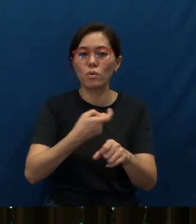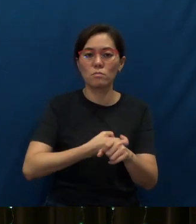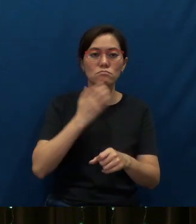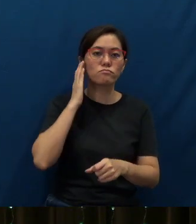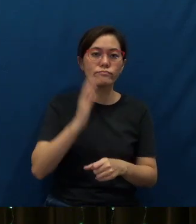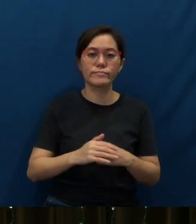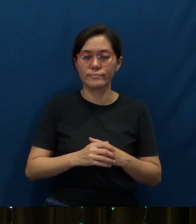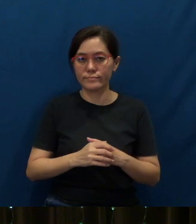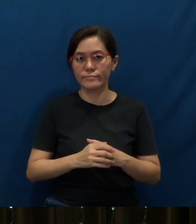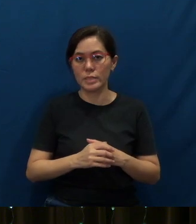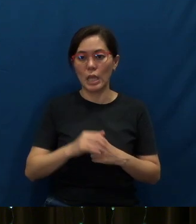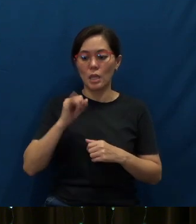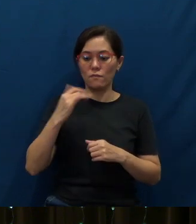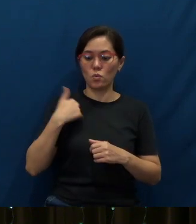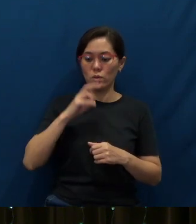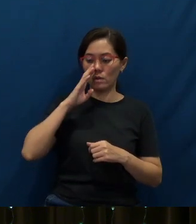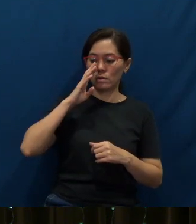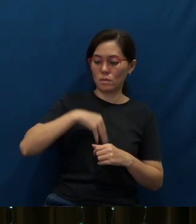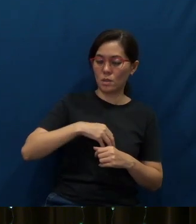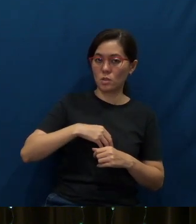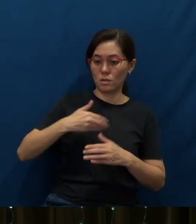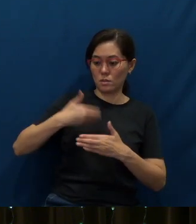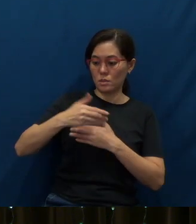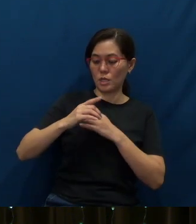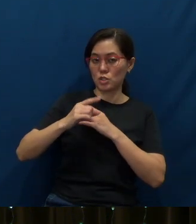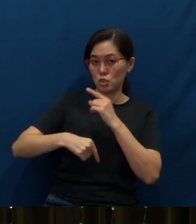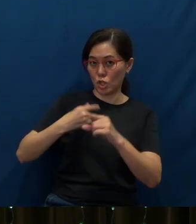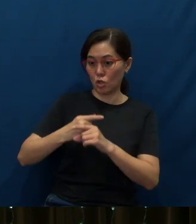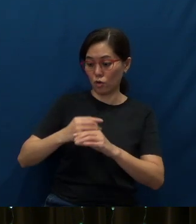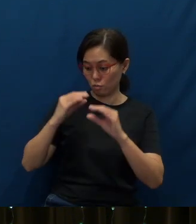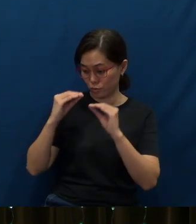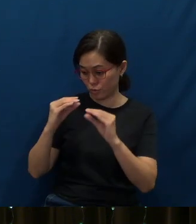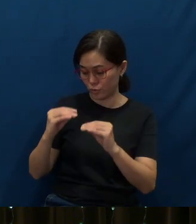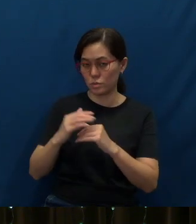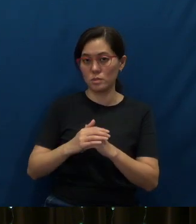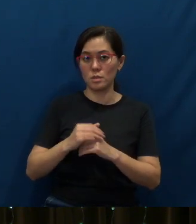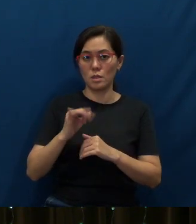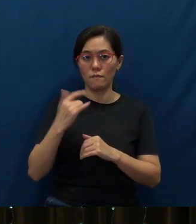If we neglect the discipleship of our next generations, if we neglect the faithful teaching